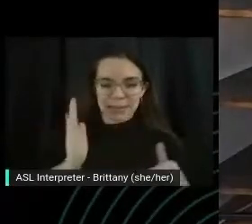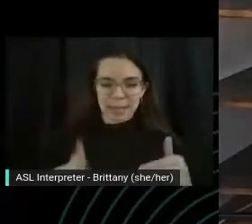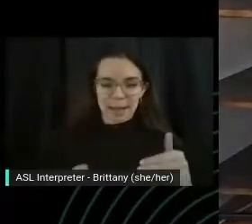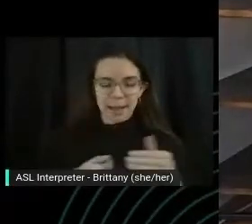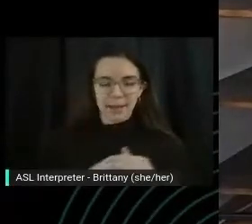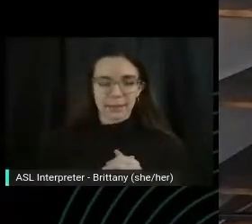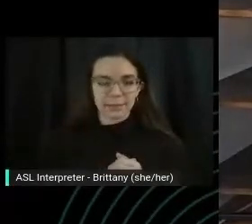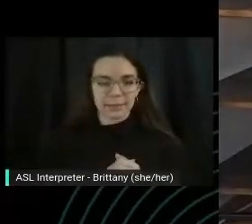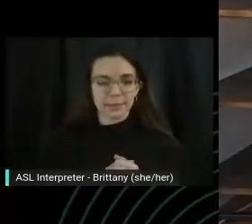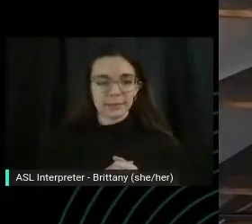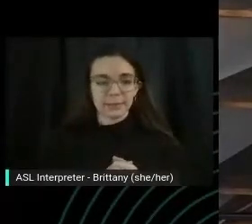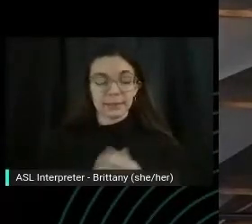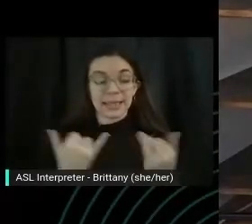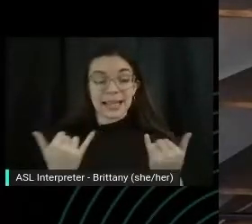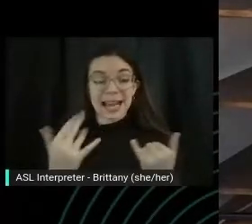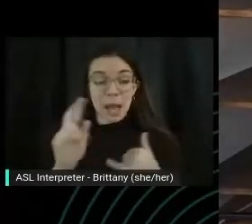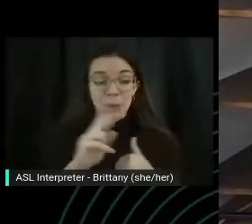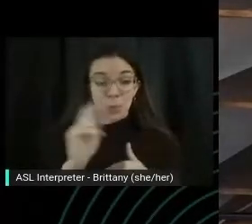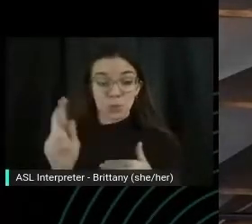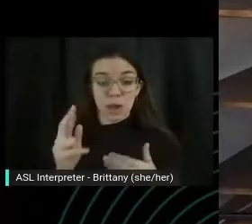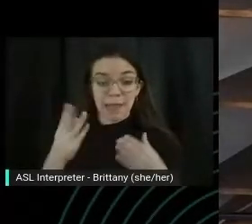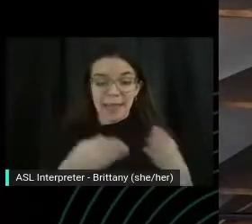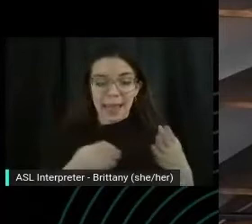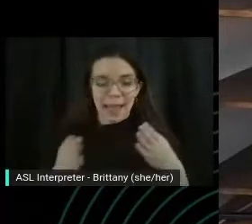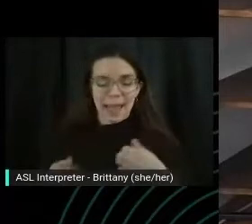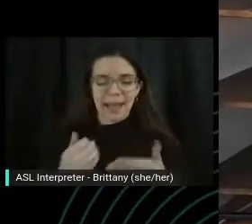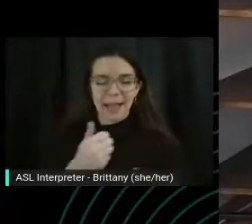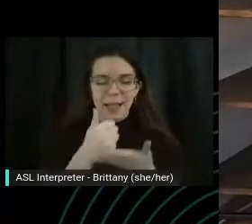Helps us in the front if you need and will lower down.